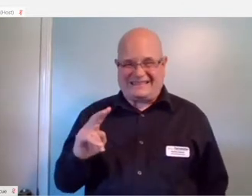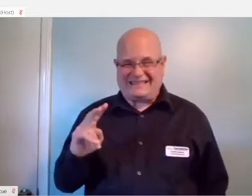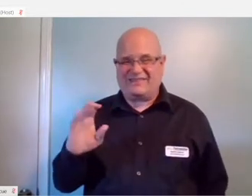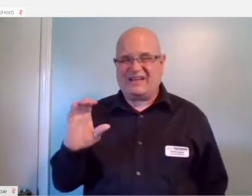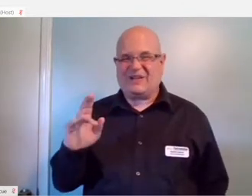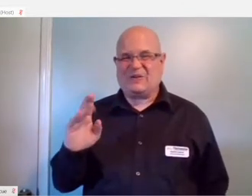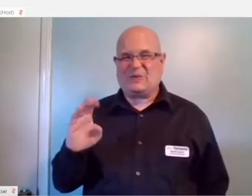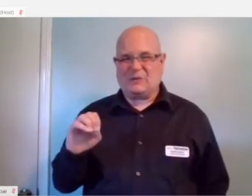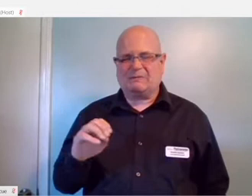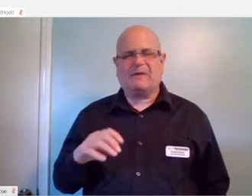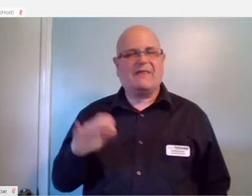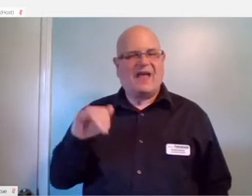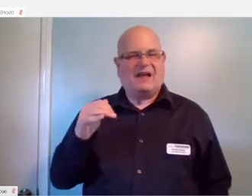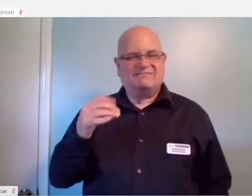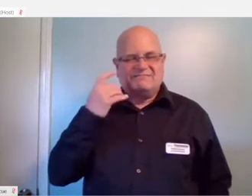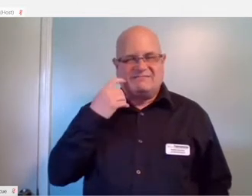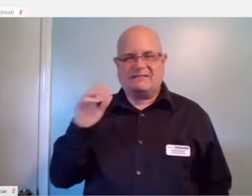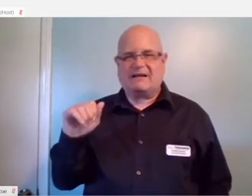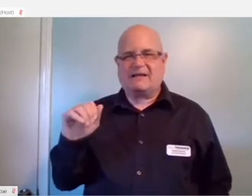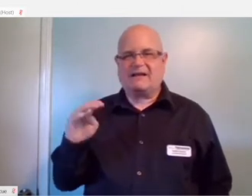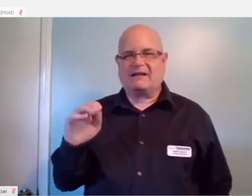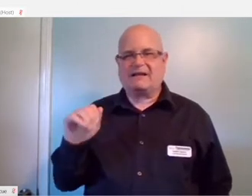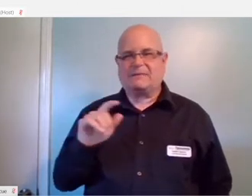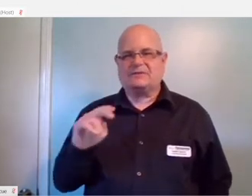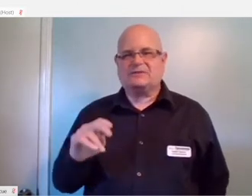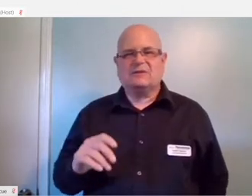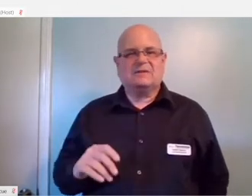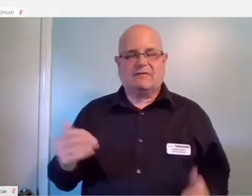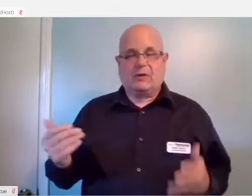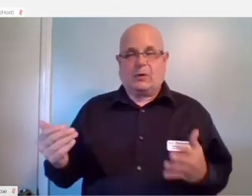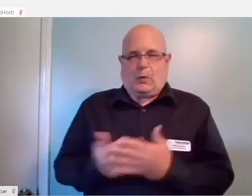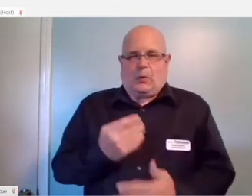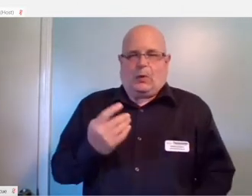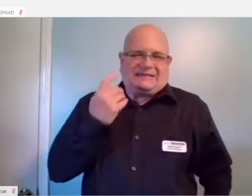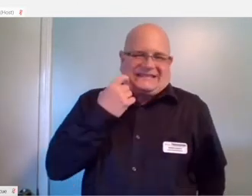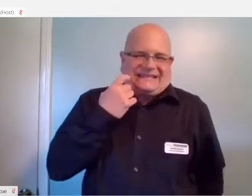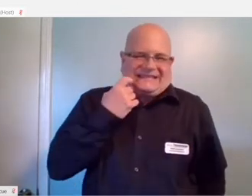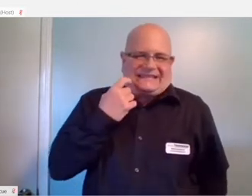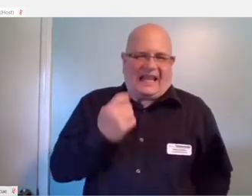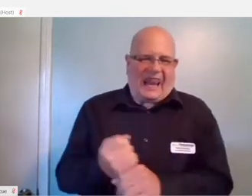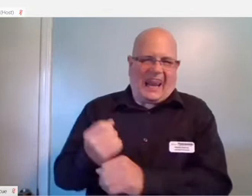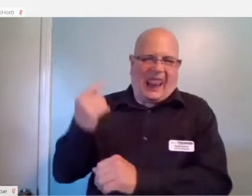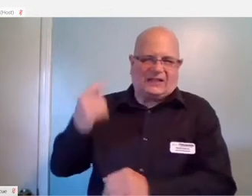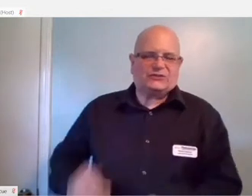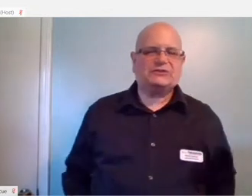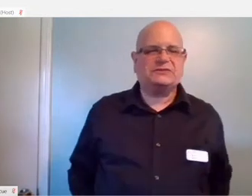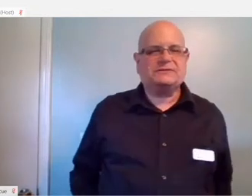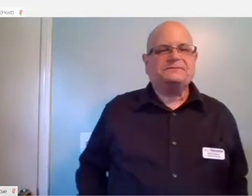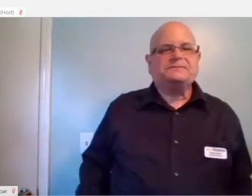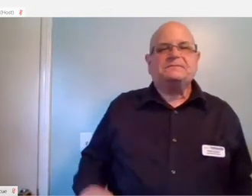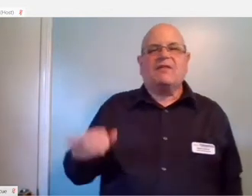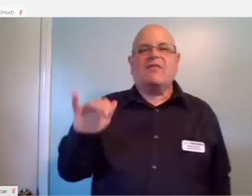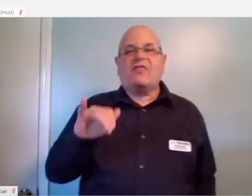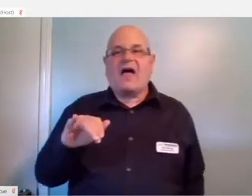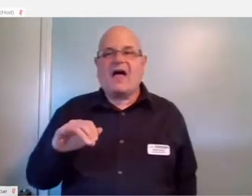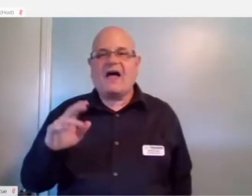I believe they released the most recent version of the Fire TV cube last year.